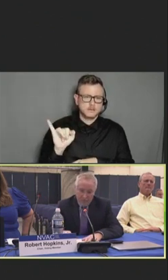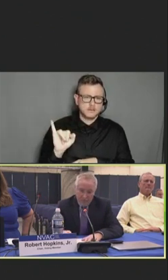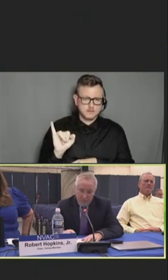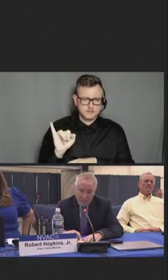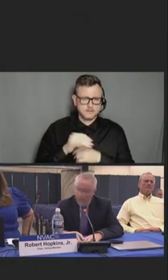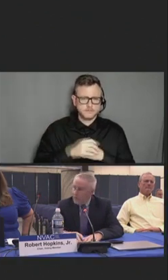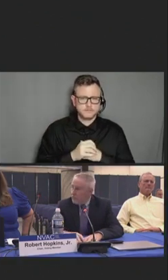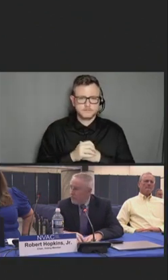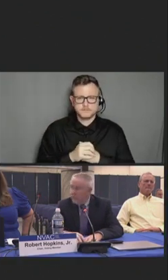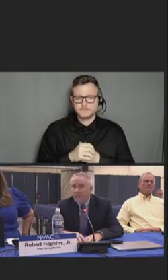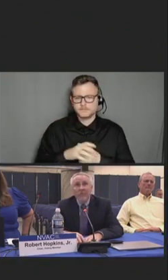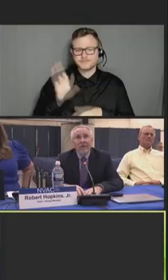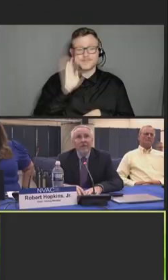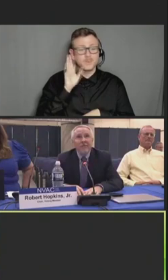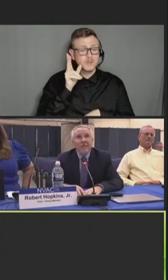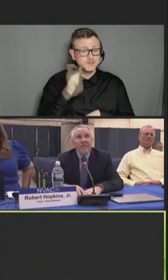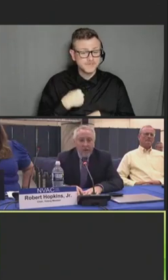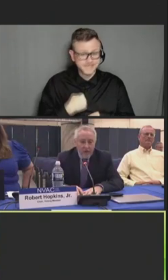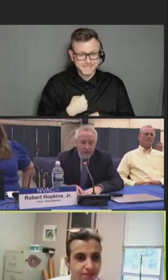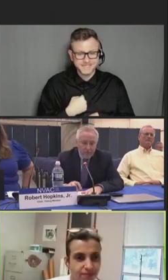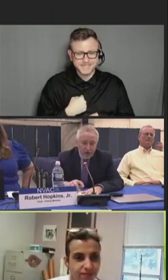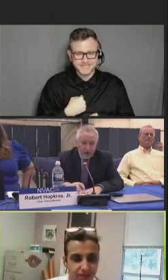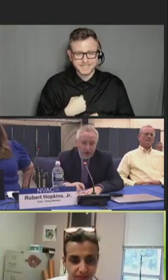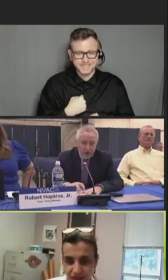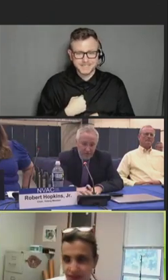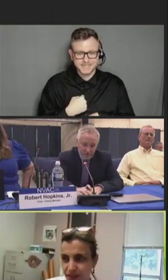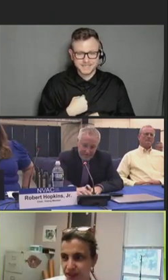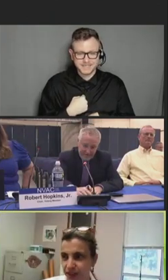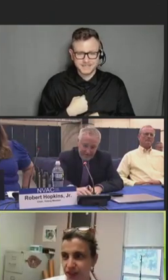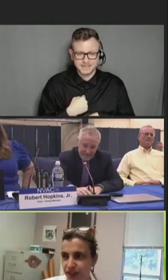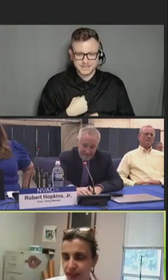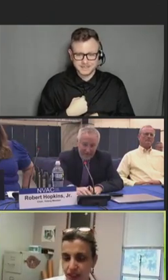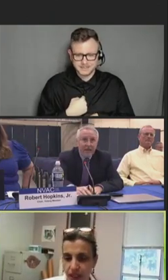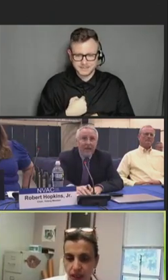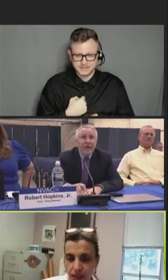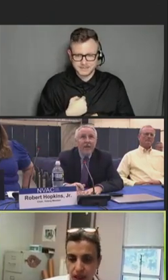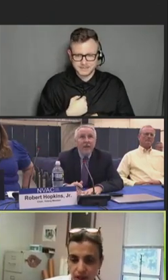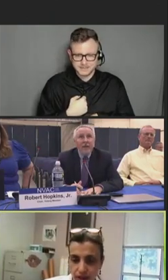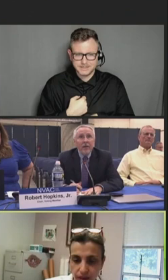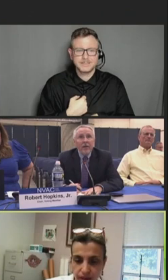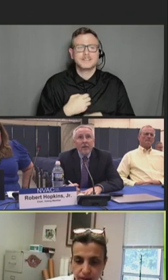Robert Hopkins, Jr.: Yes, we hear you. Hana El Sahly: Very good.